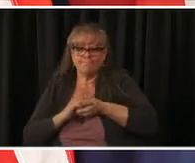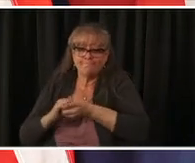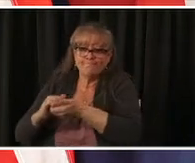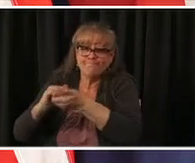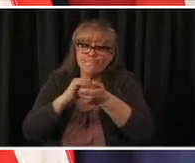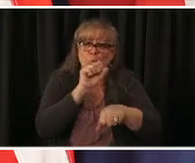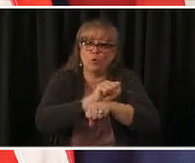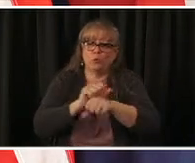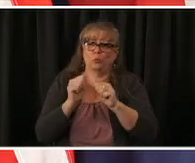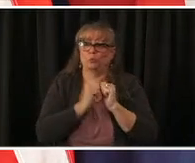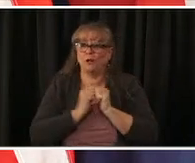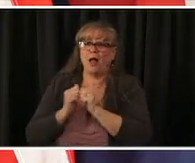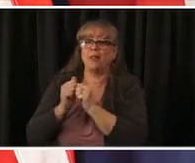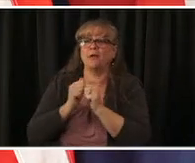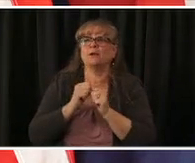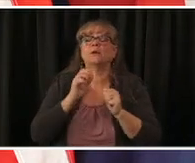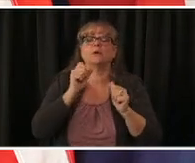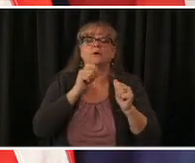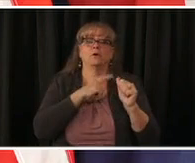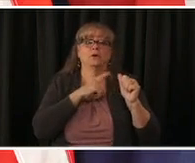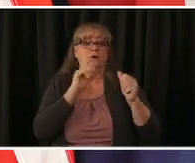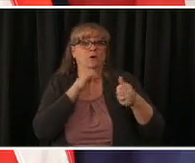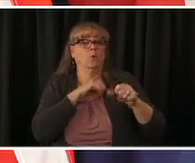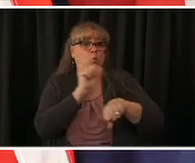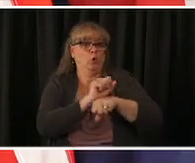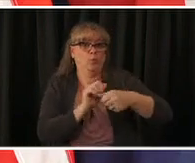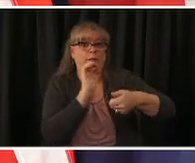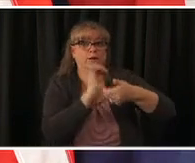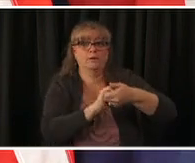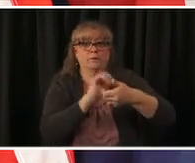to be able to get the vaccine life-saving vaccine into arms pharmacies and hospitals